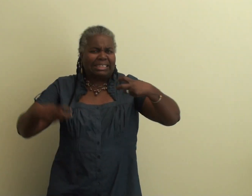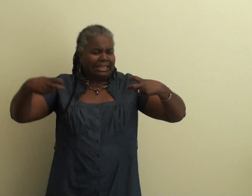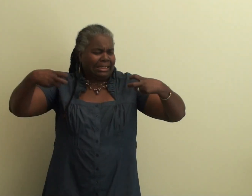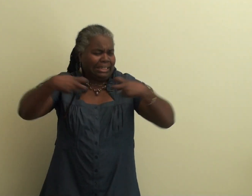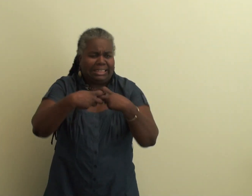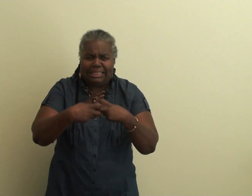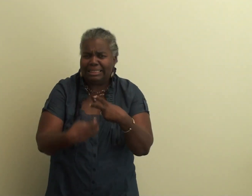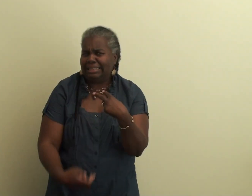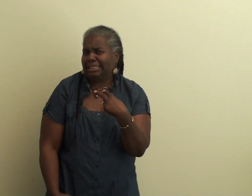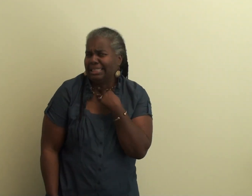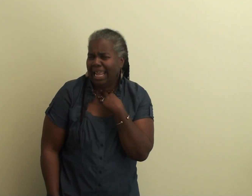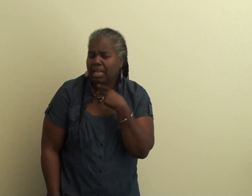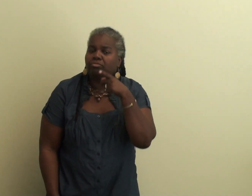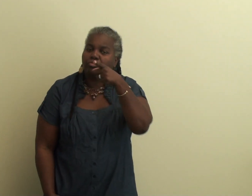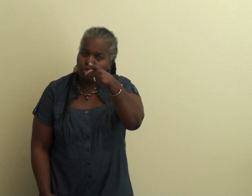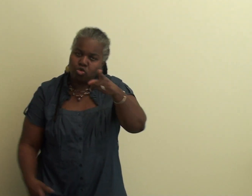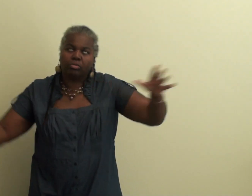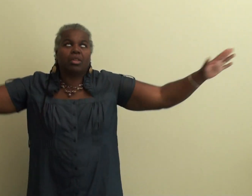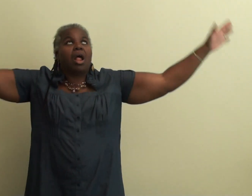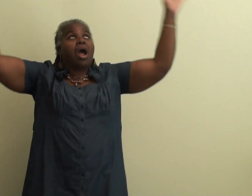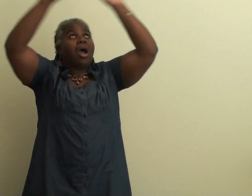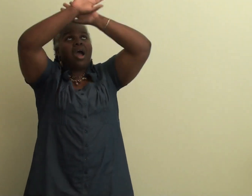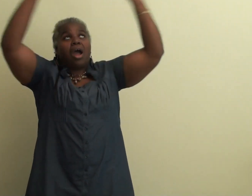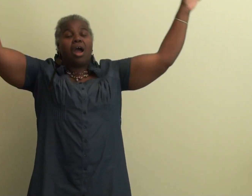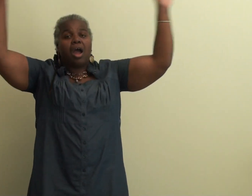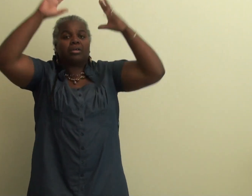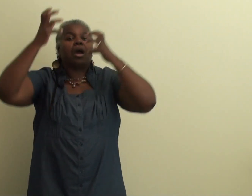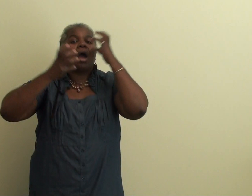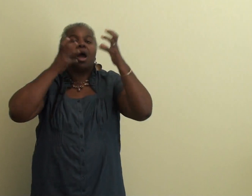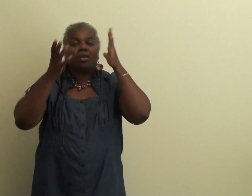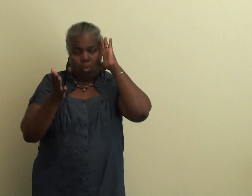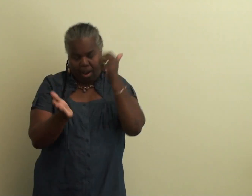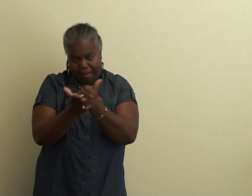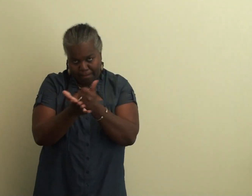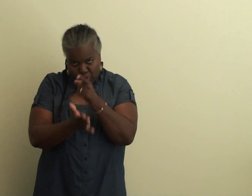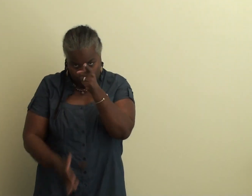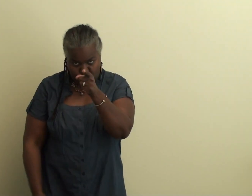If for whatever reason, it is too difficult to get out of the rip current, it's best to